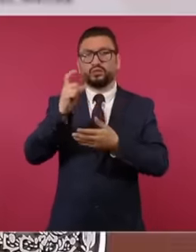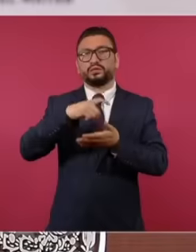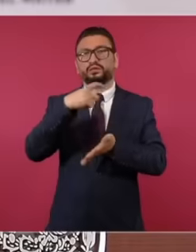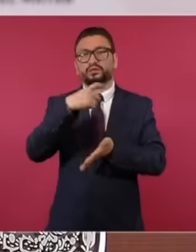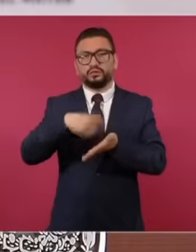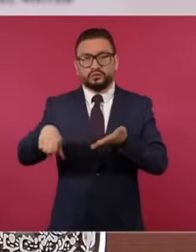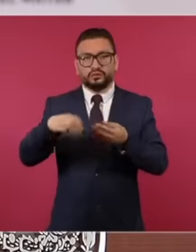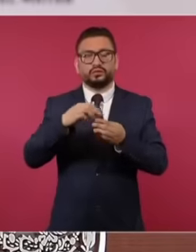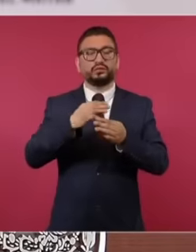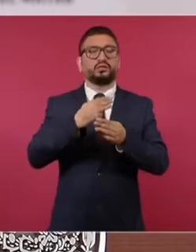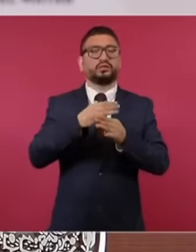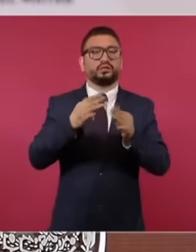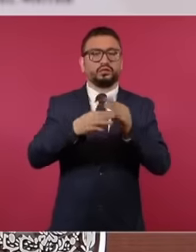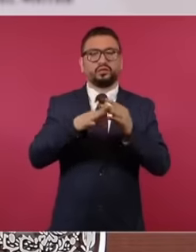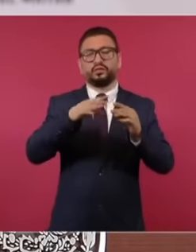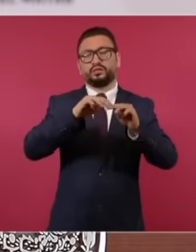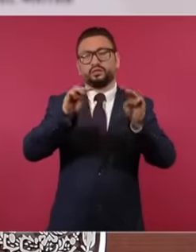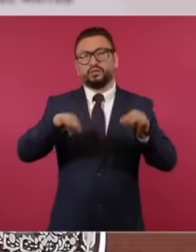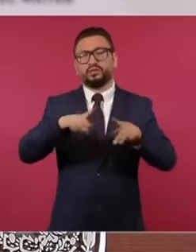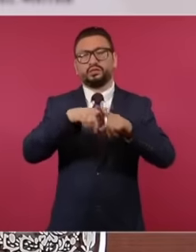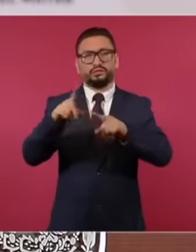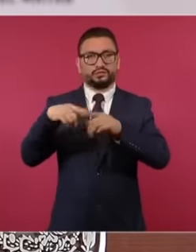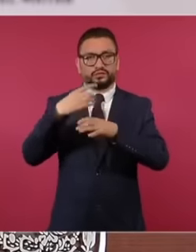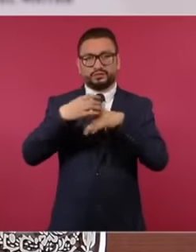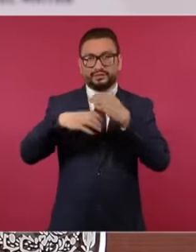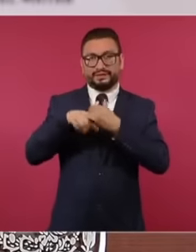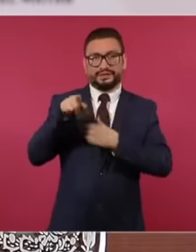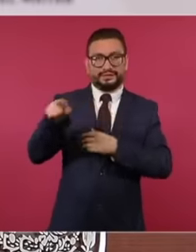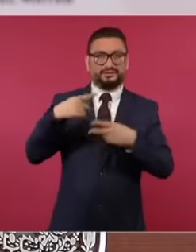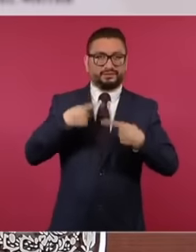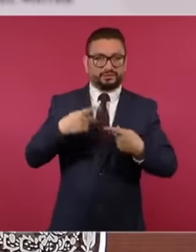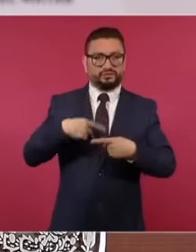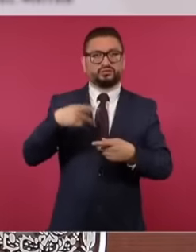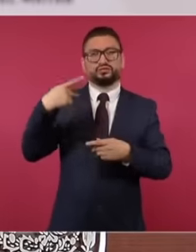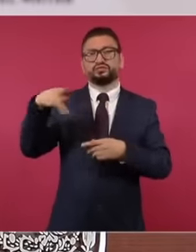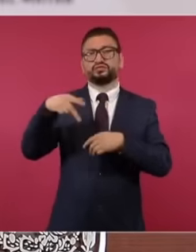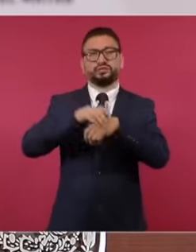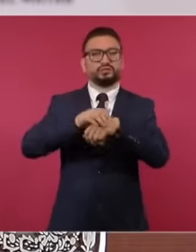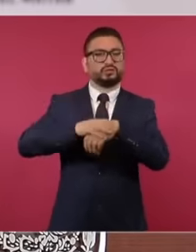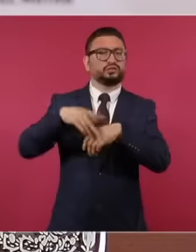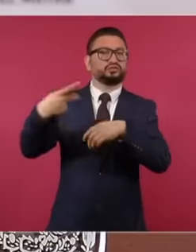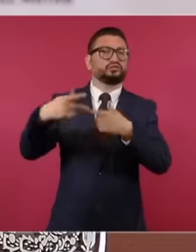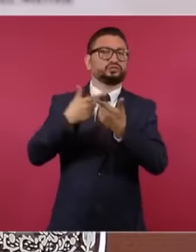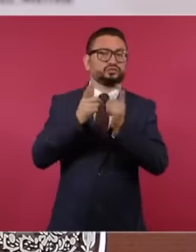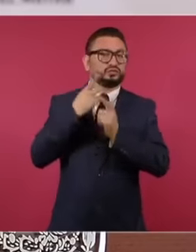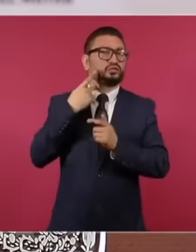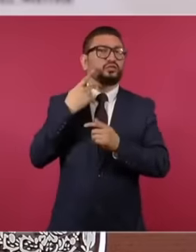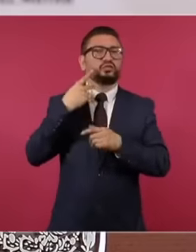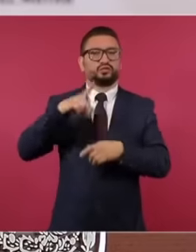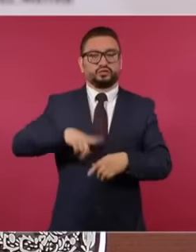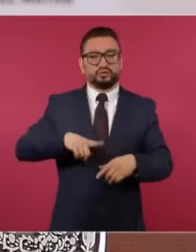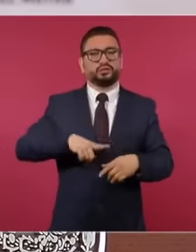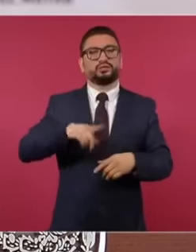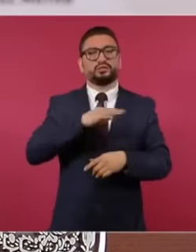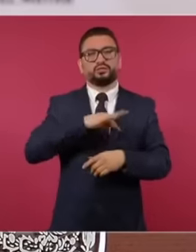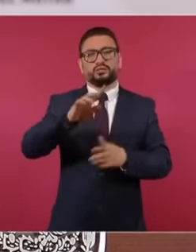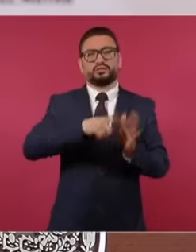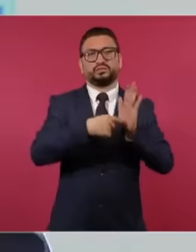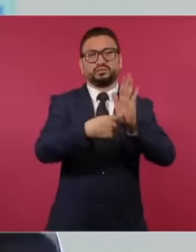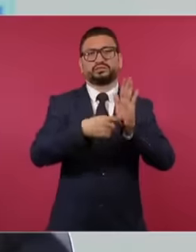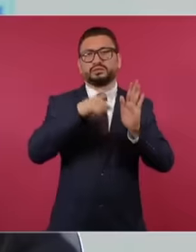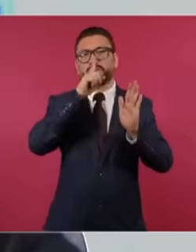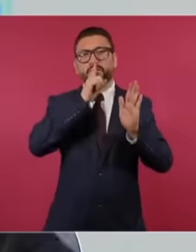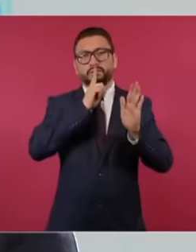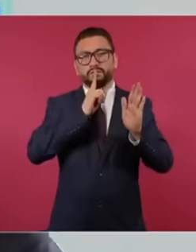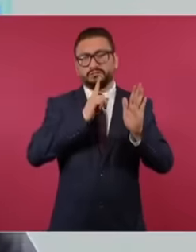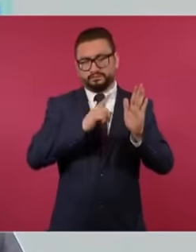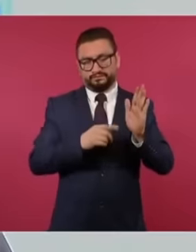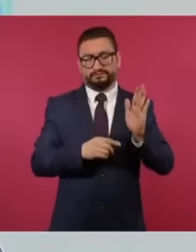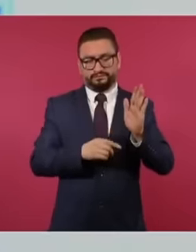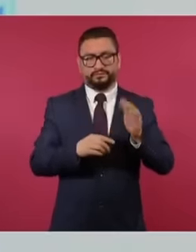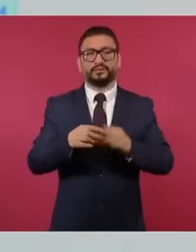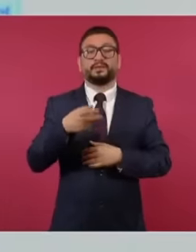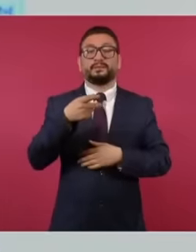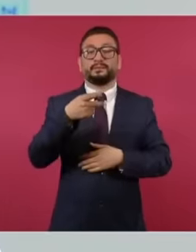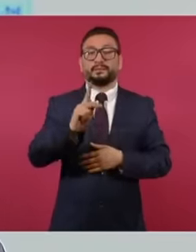do with the same individual, his friends, his party, the government, etc. can deny but when